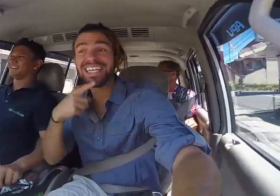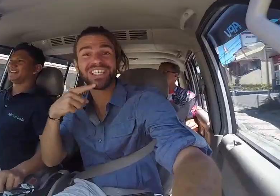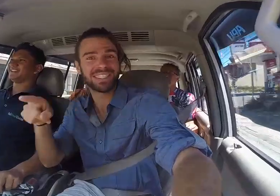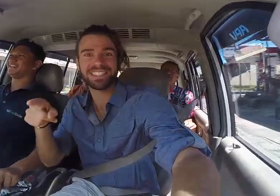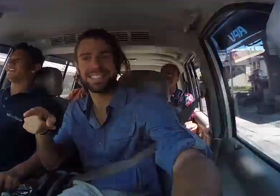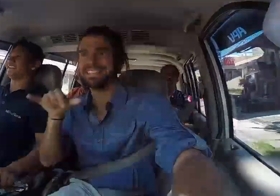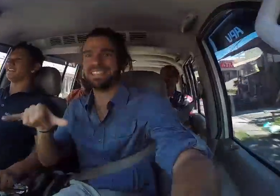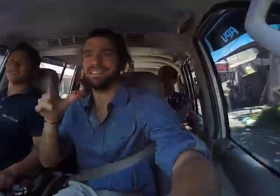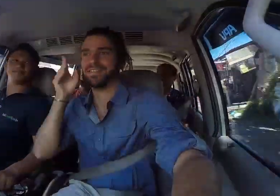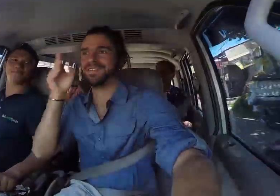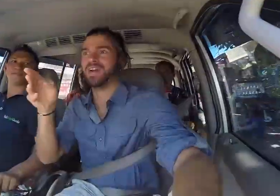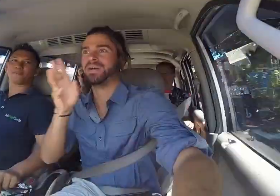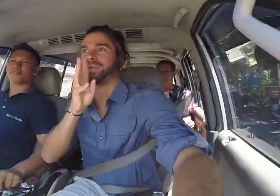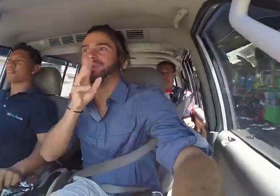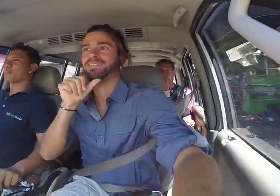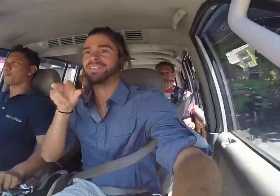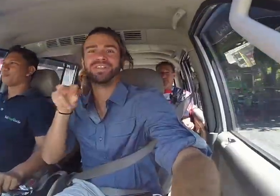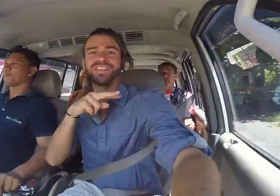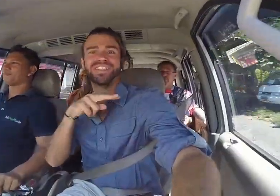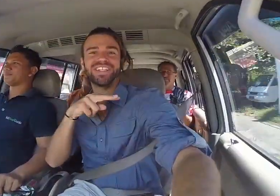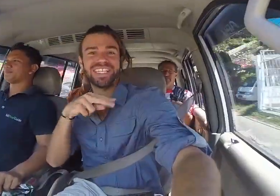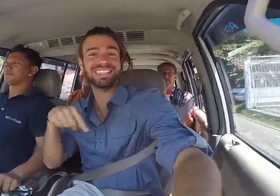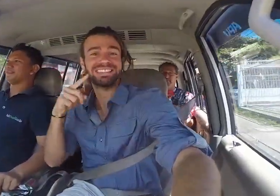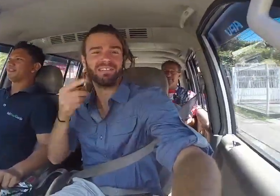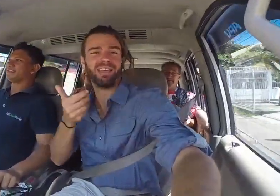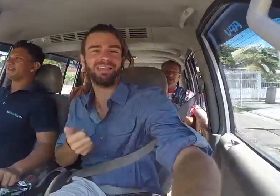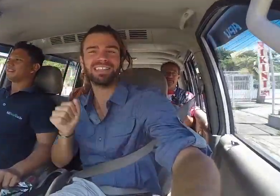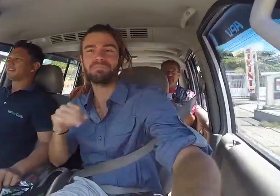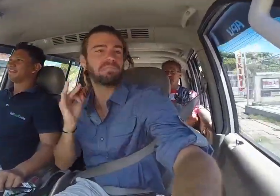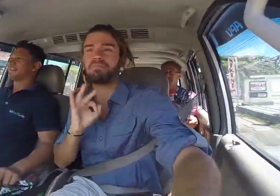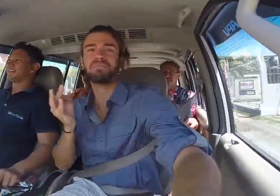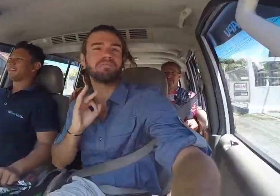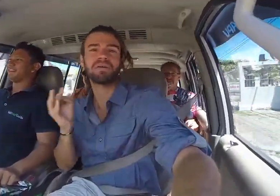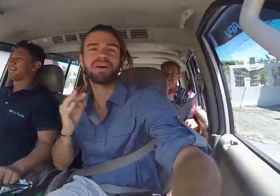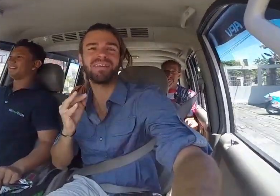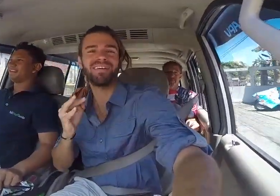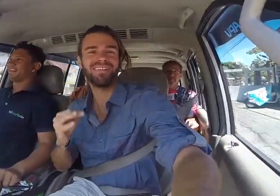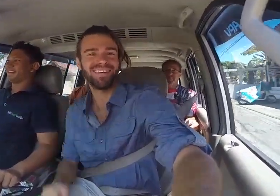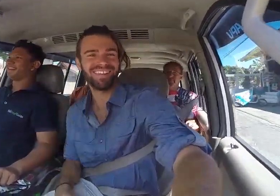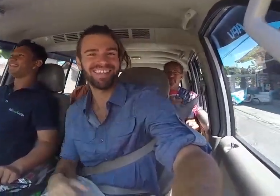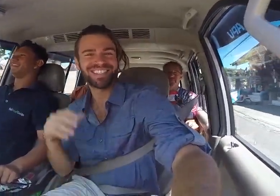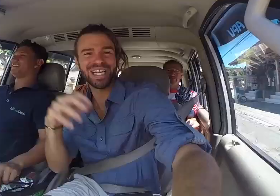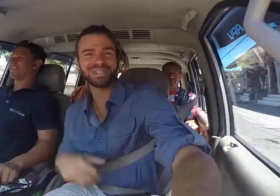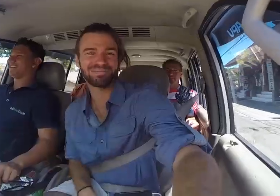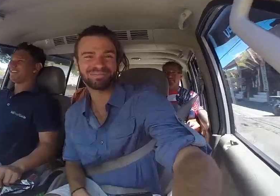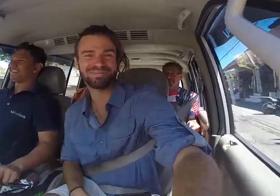Hearing people are stuck ahead and speak without turning their heads. We're talented at doing two things. Champ!